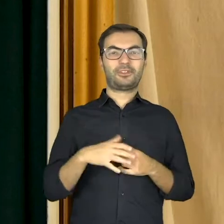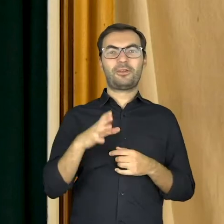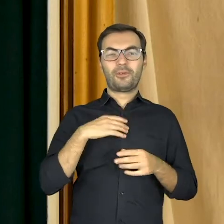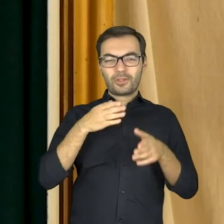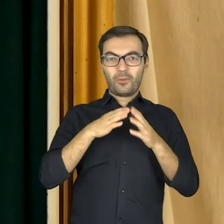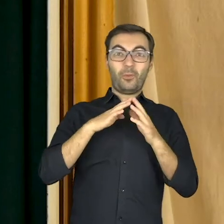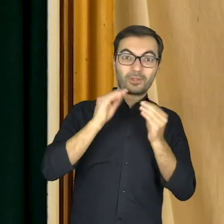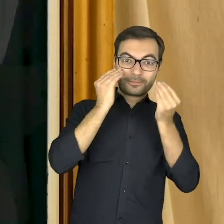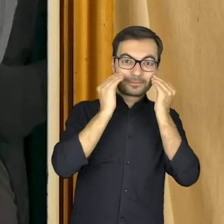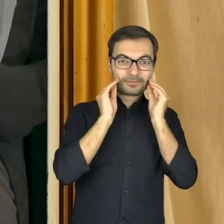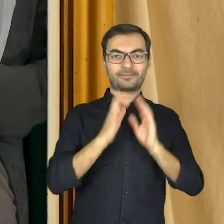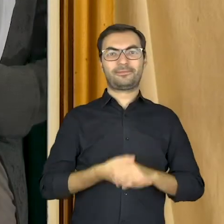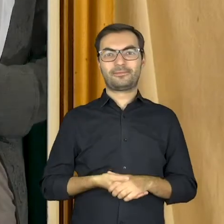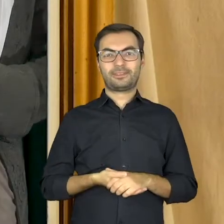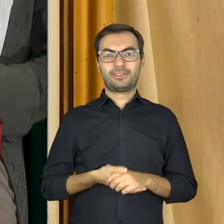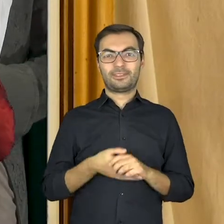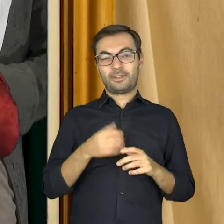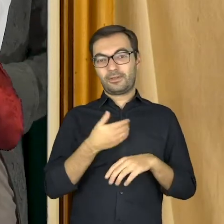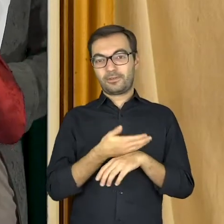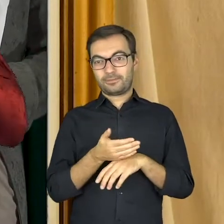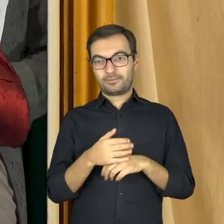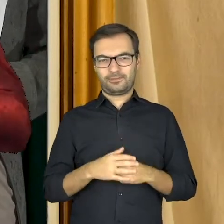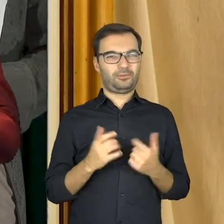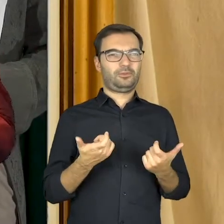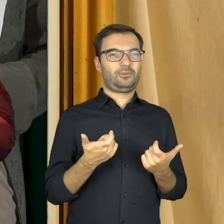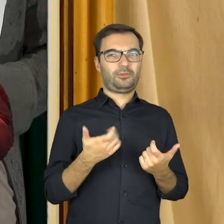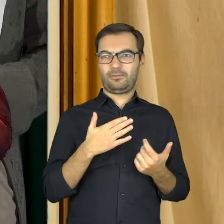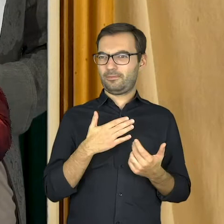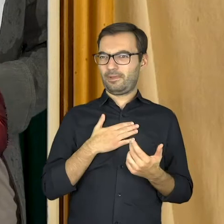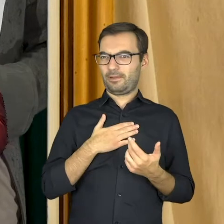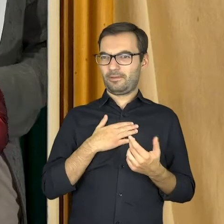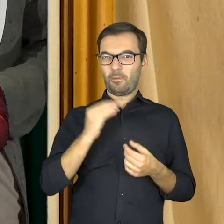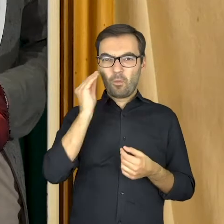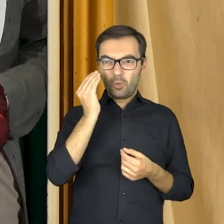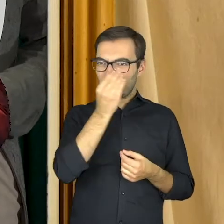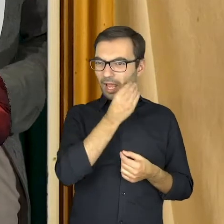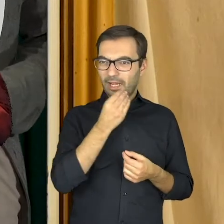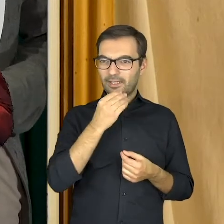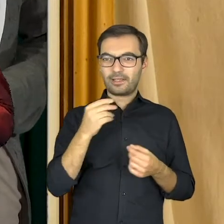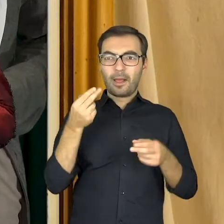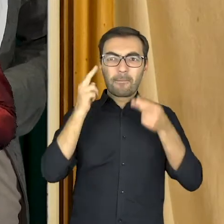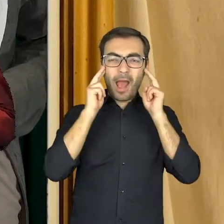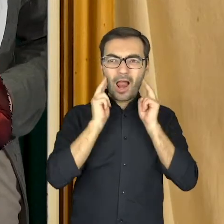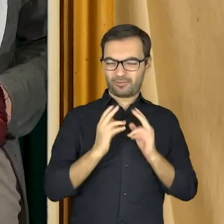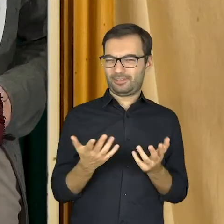You can conceal or delay some things... What do you mean? Should I powder my face? Or wear makeup?